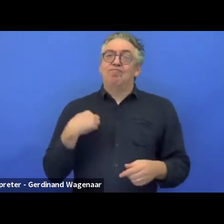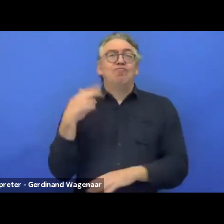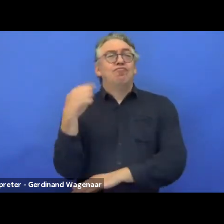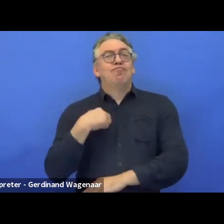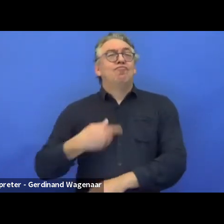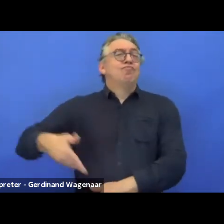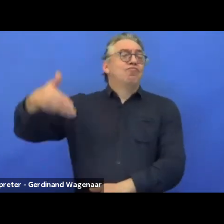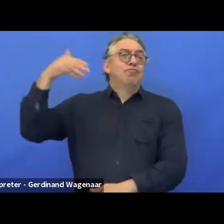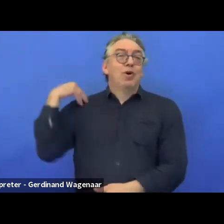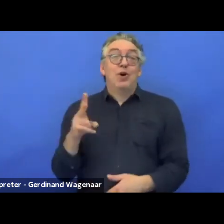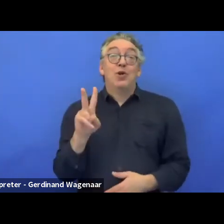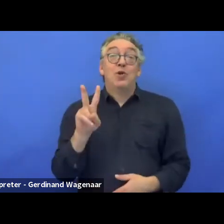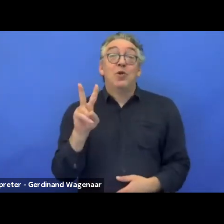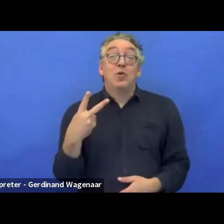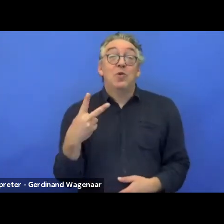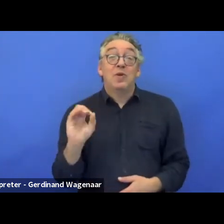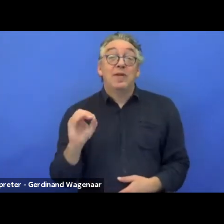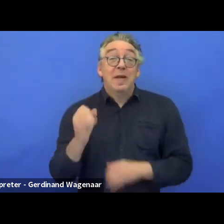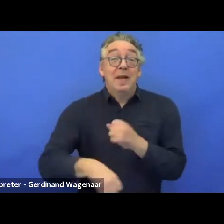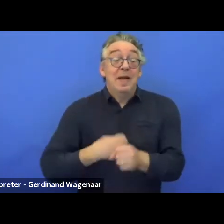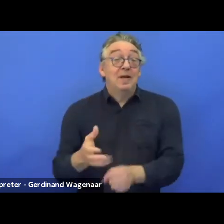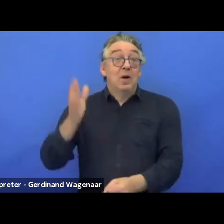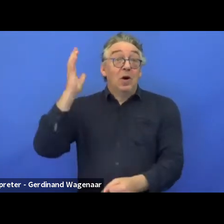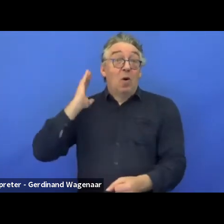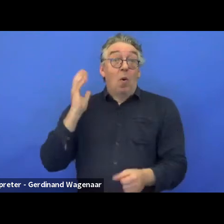all the projects were not user-centric.